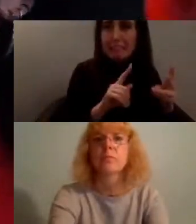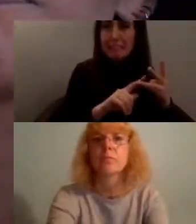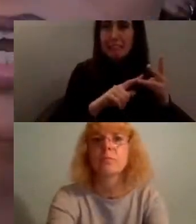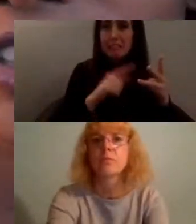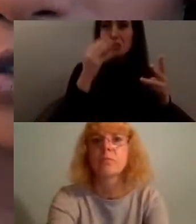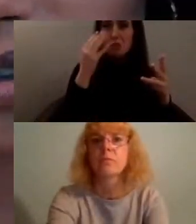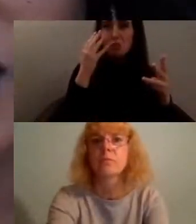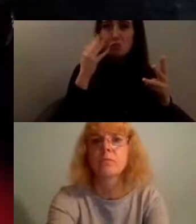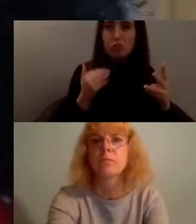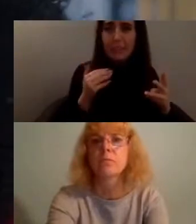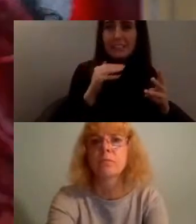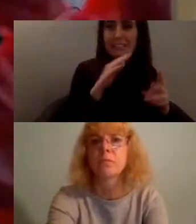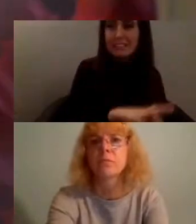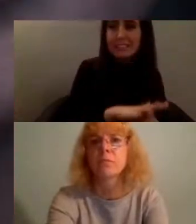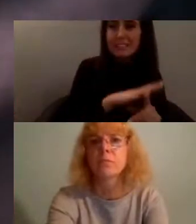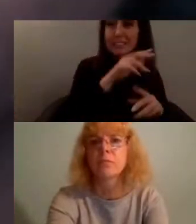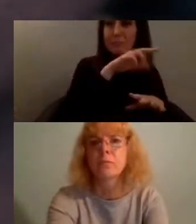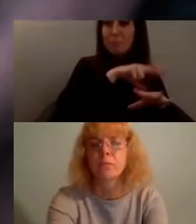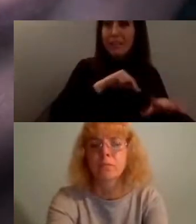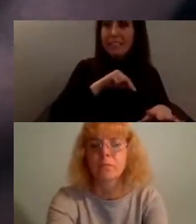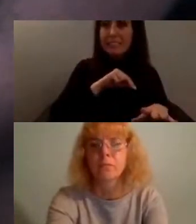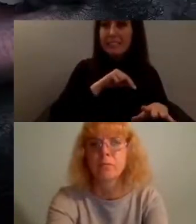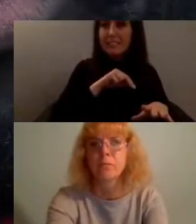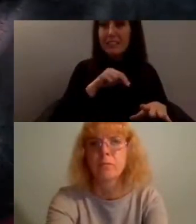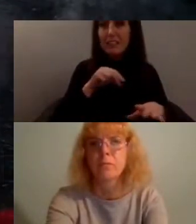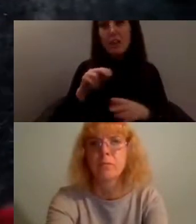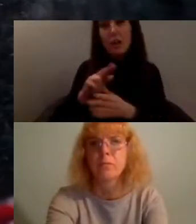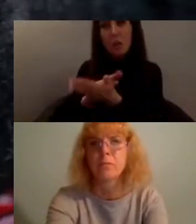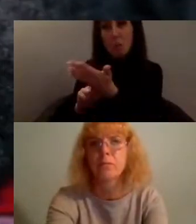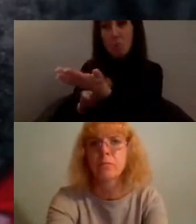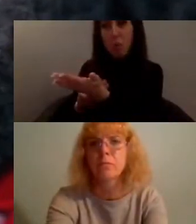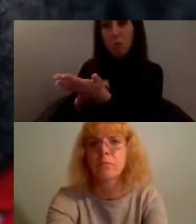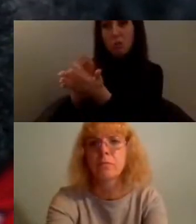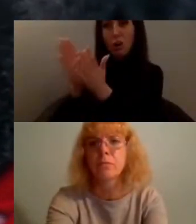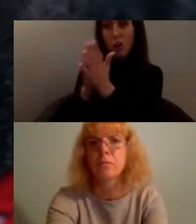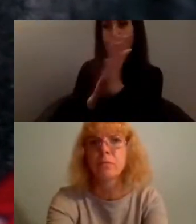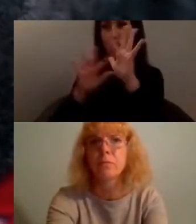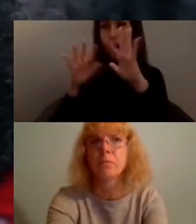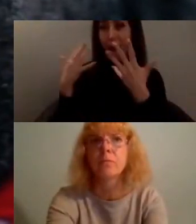the blood is on your hands the blood is on your hands the blood is on your hands